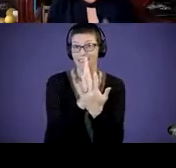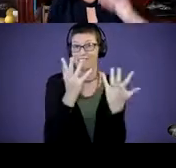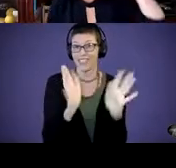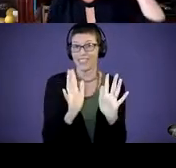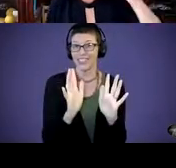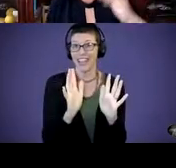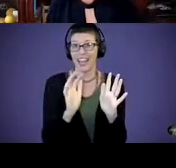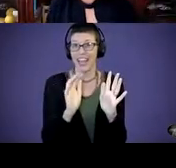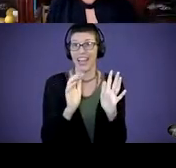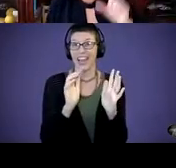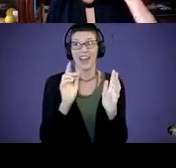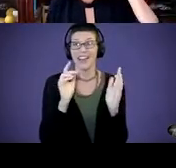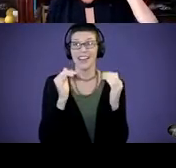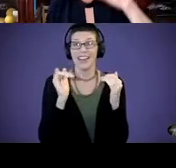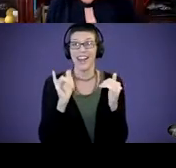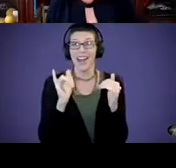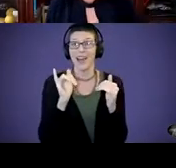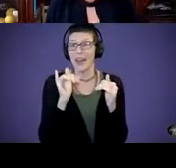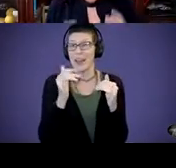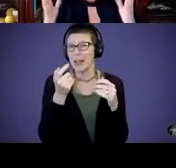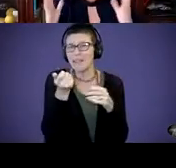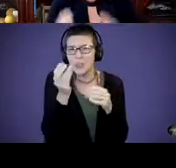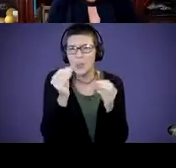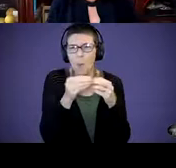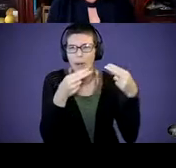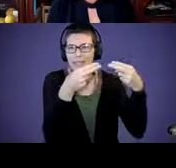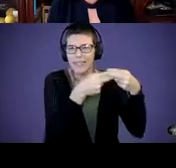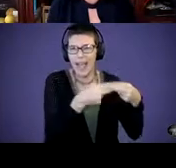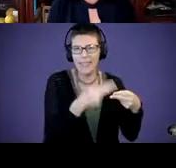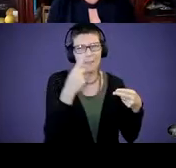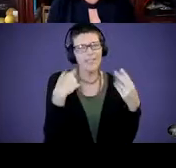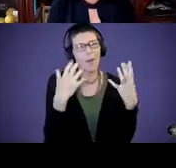look at slides for a little bit more, because I want to see your faces and hear from all of you.